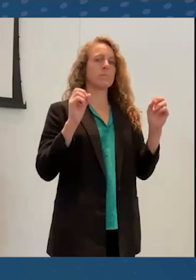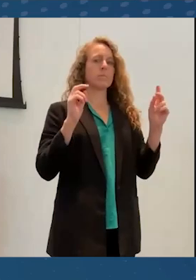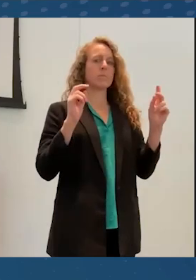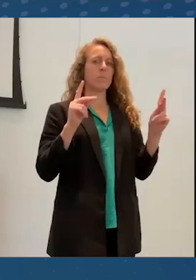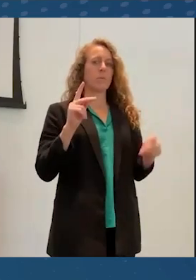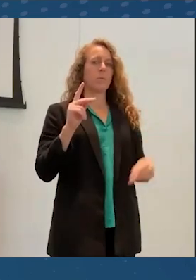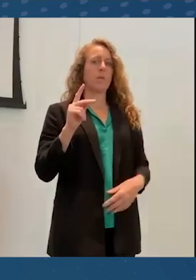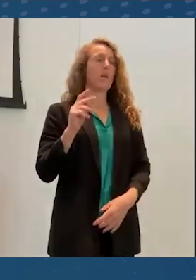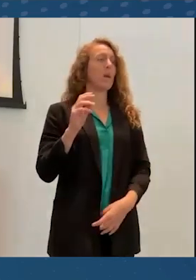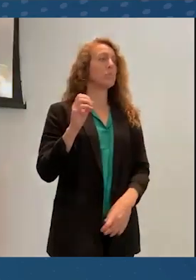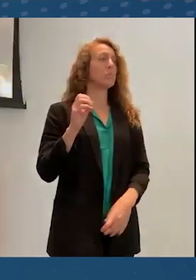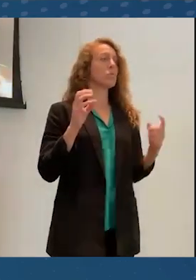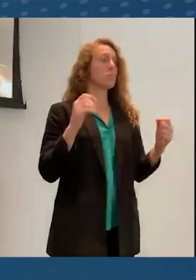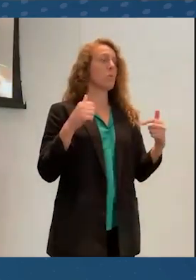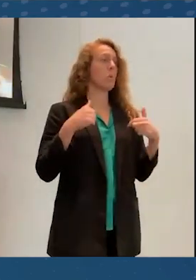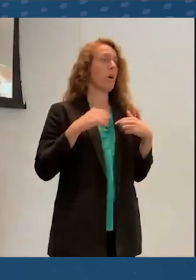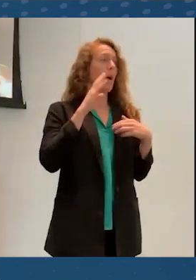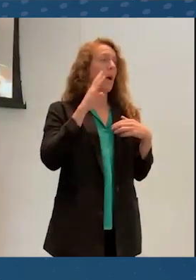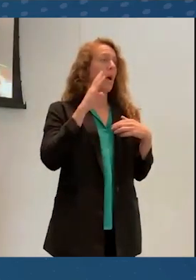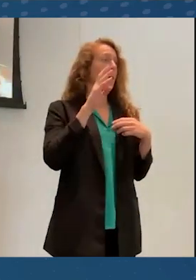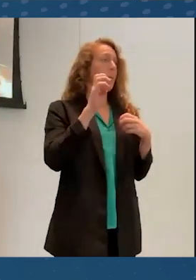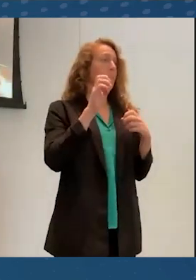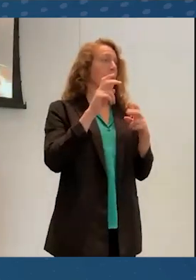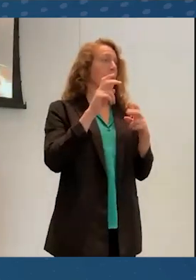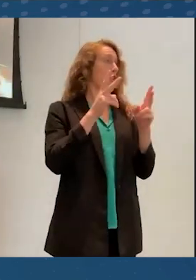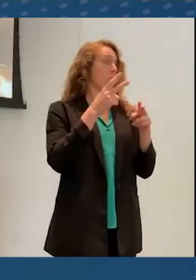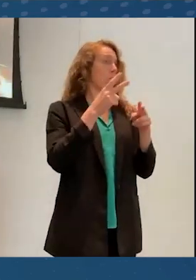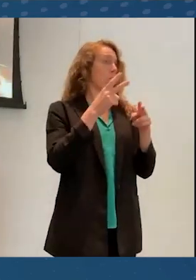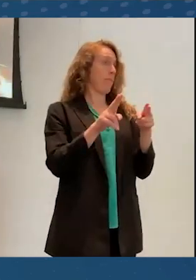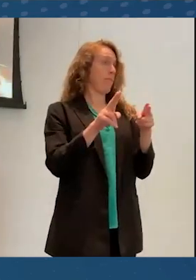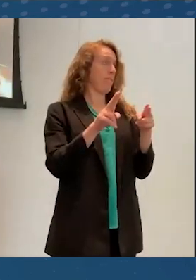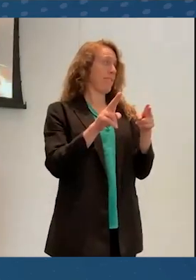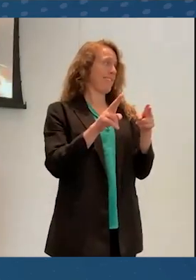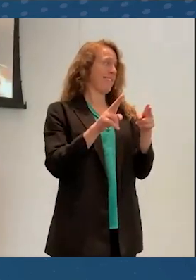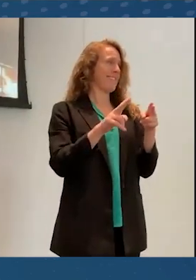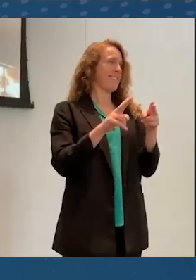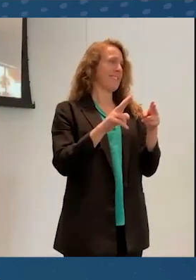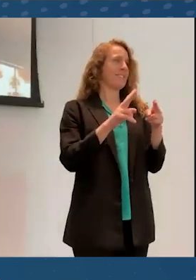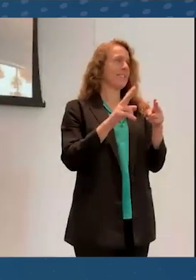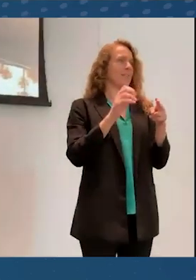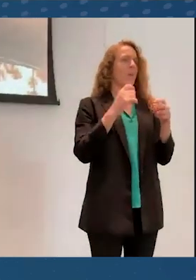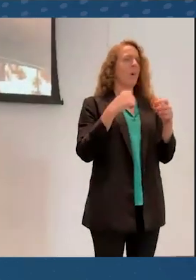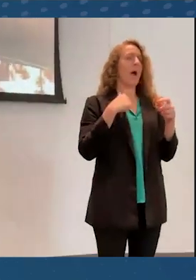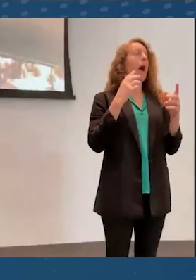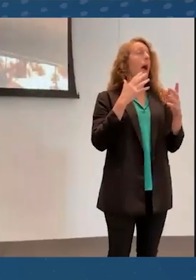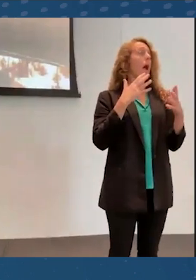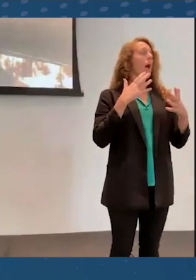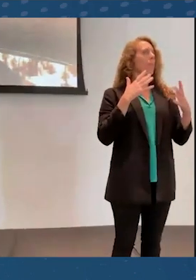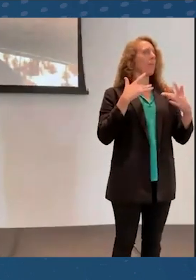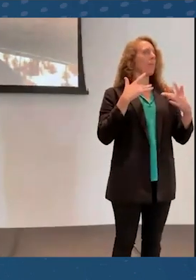So I am going to be very brief because I am eager to hear the other talks before I